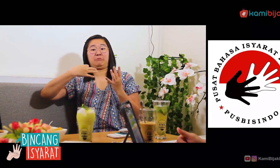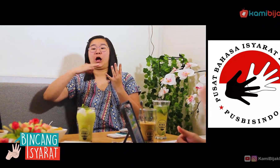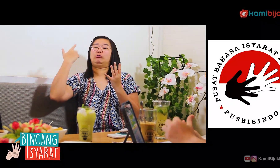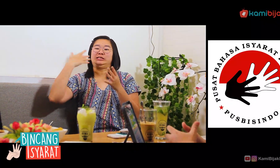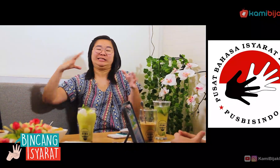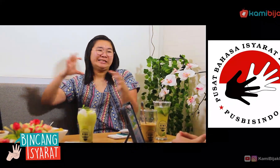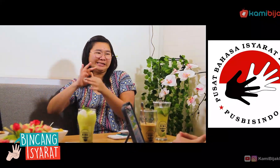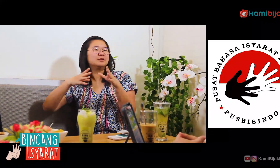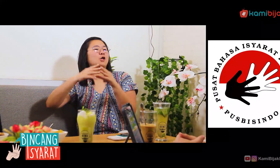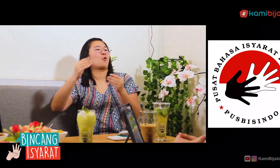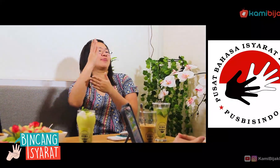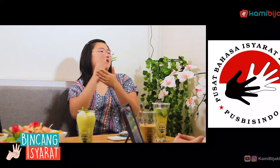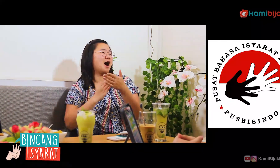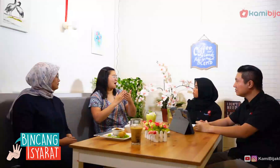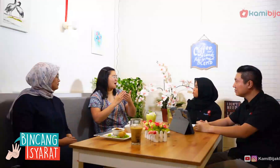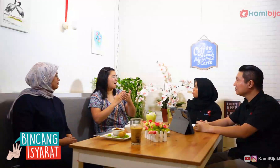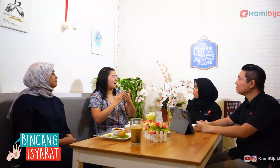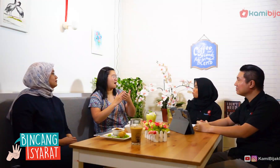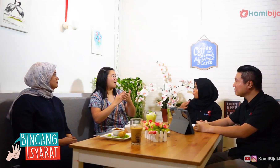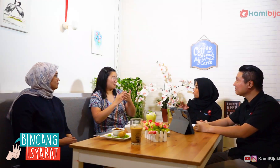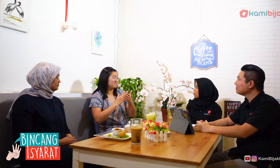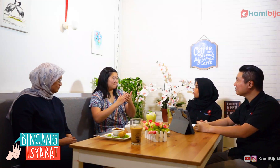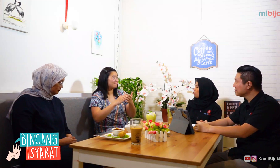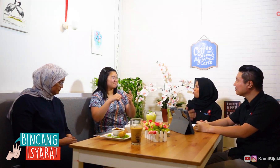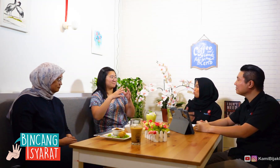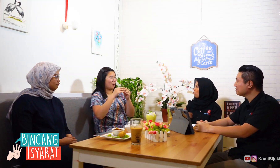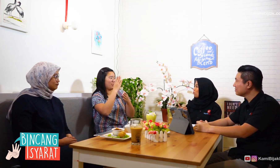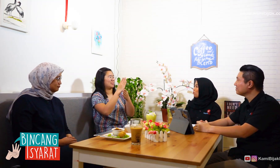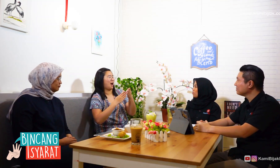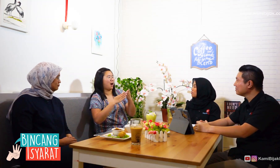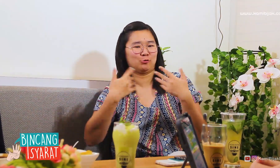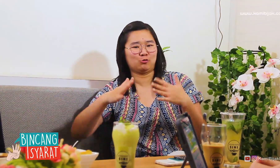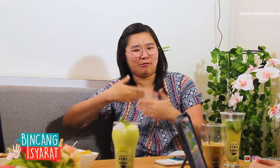Well, recently working together to open for the Central Java region.